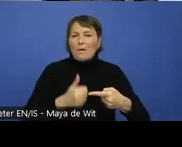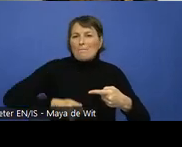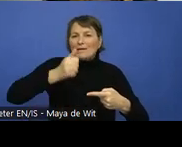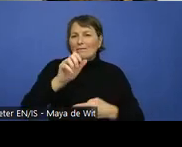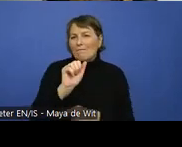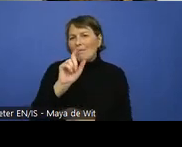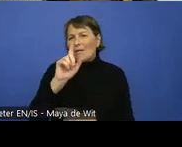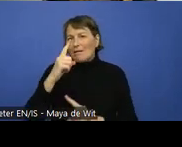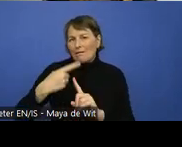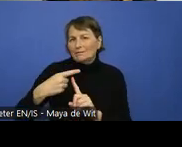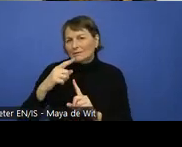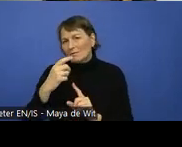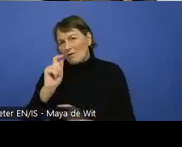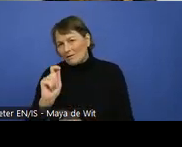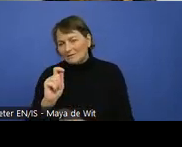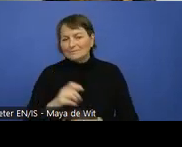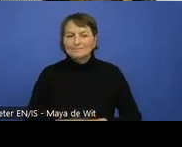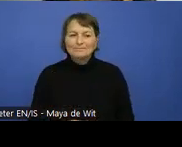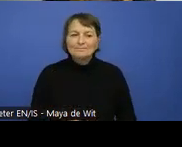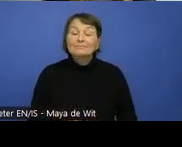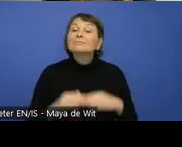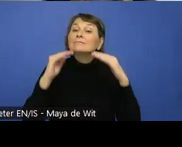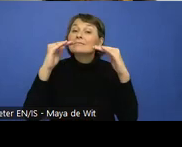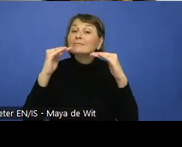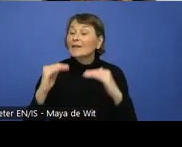Tables discusses coding aspects for tables.